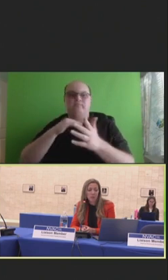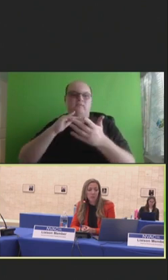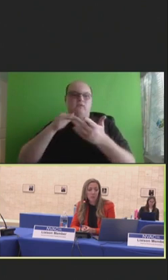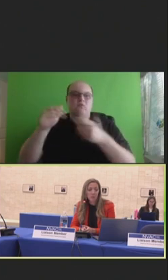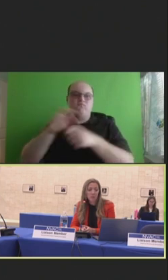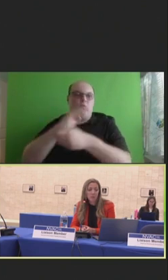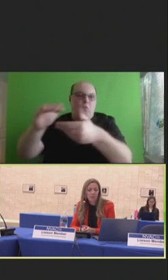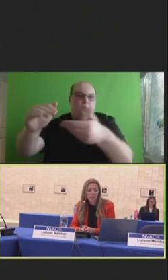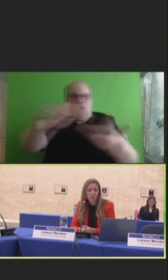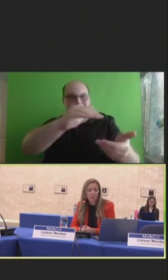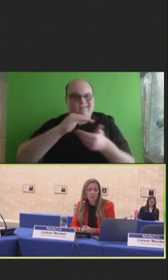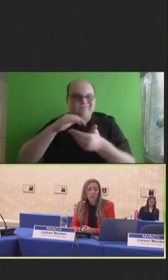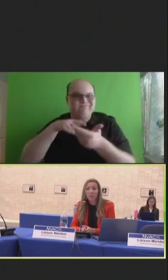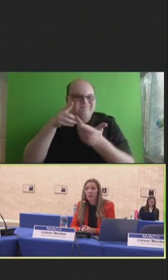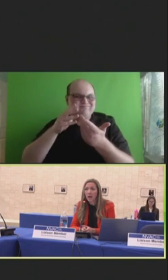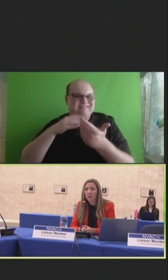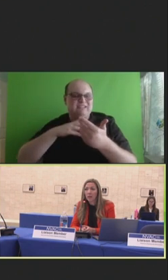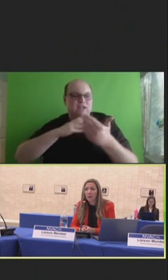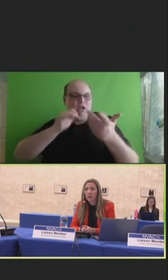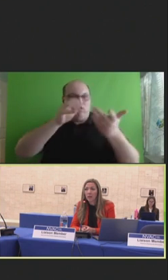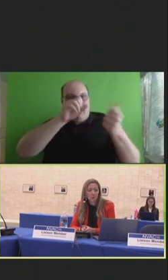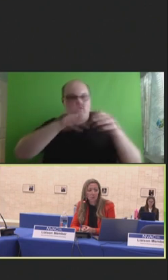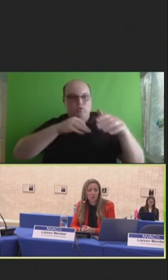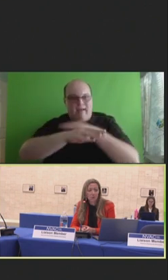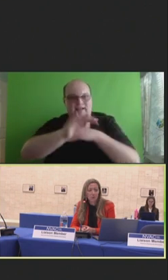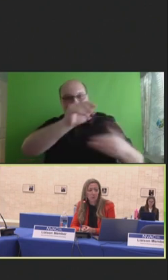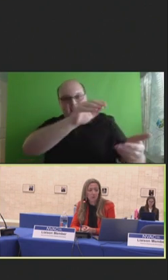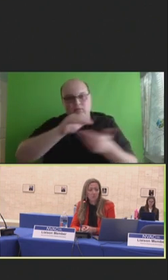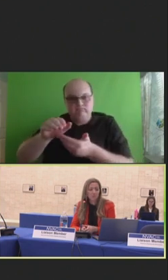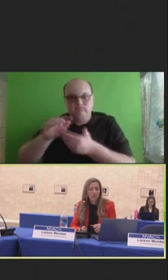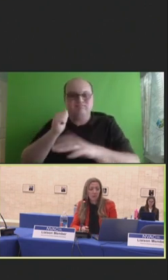emerging standard for how to access large amounts of data.